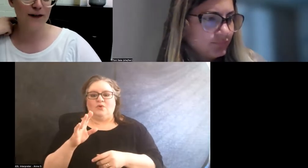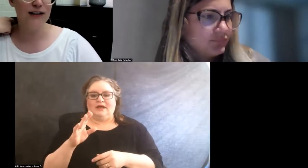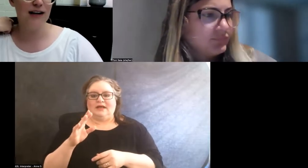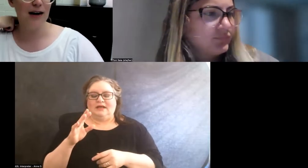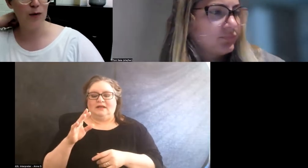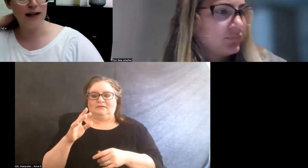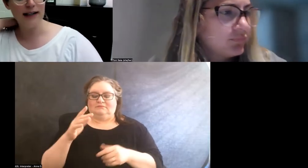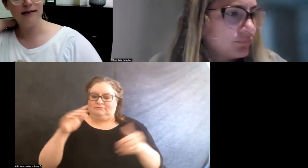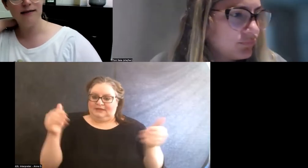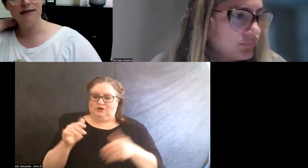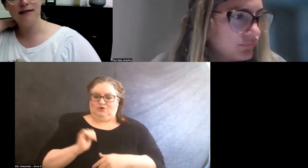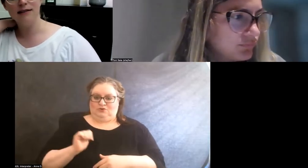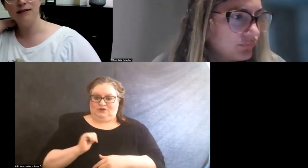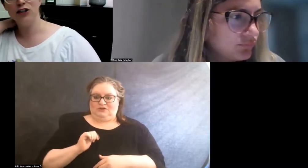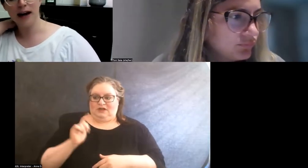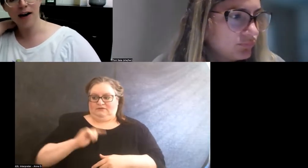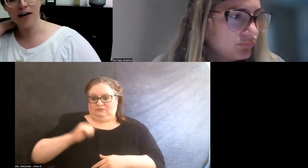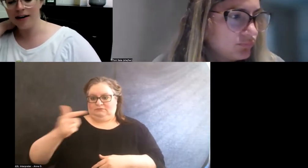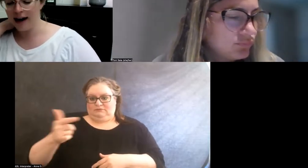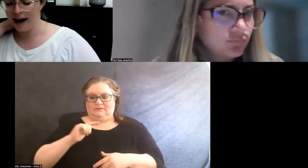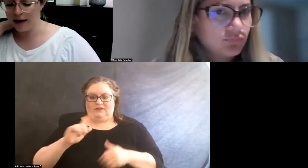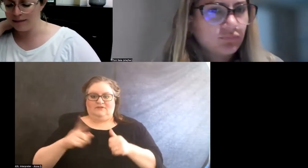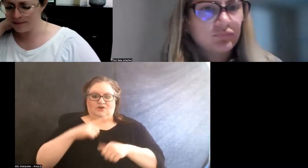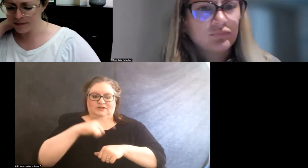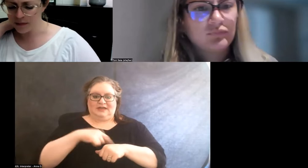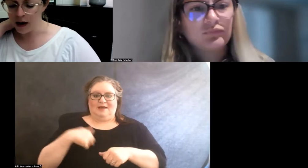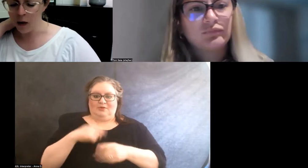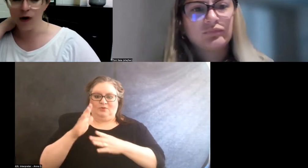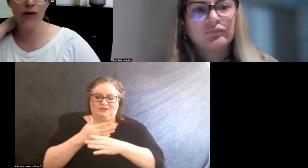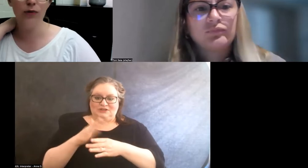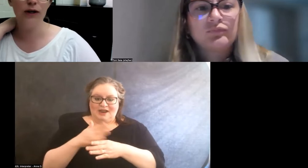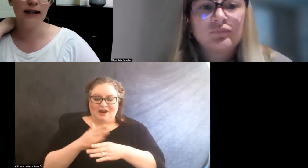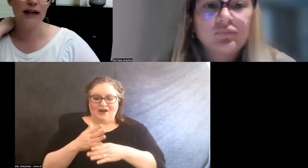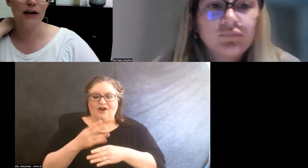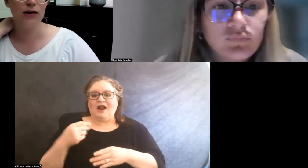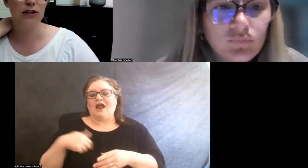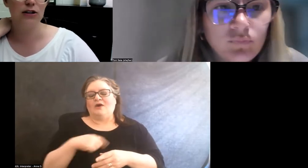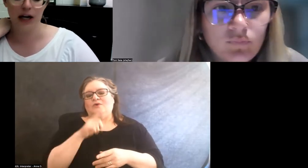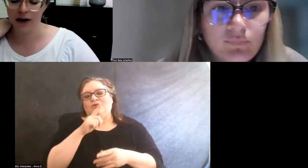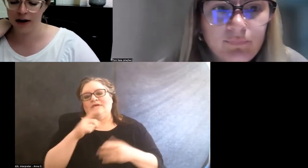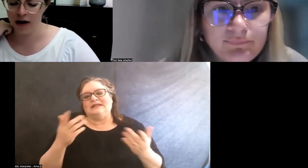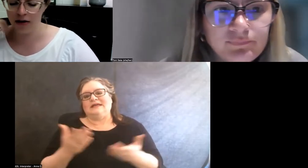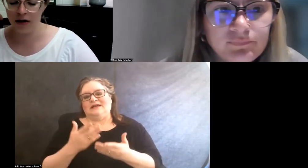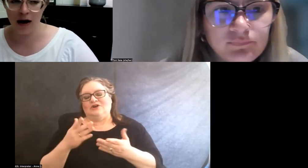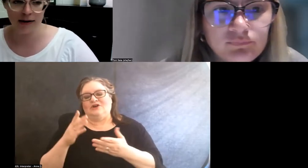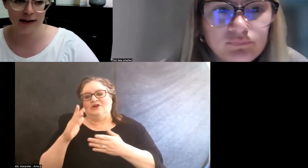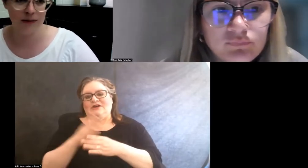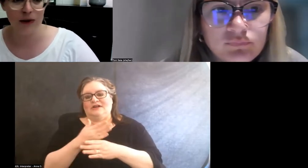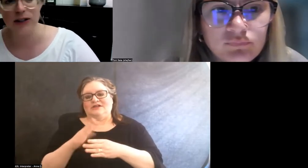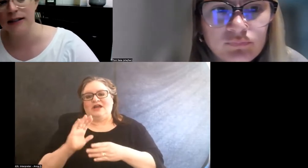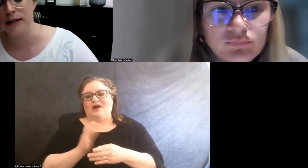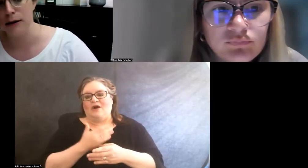the first time we share. And we're really here to share our thoughts and experiences